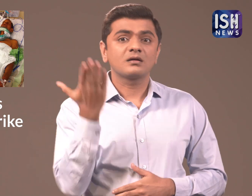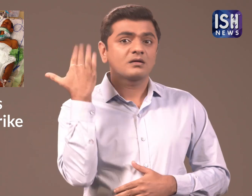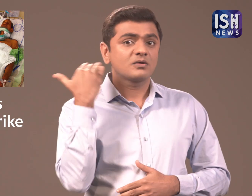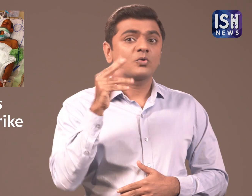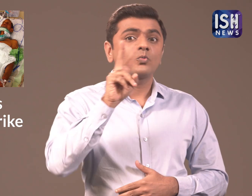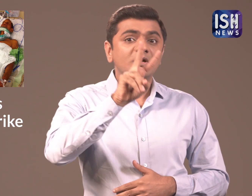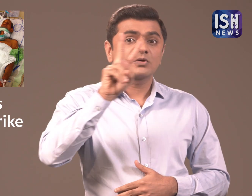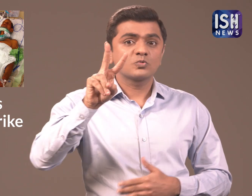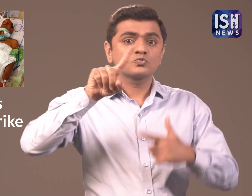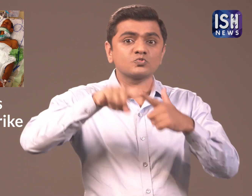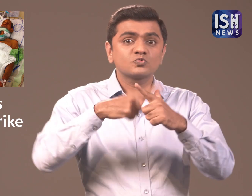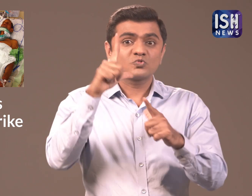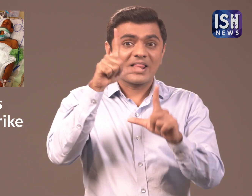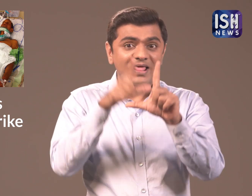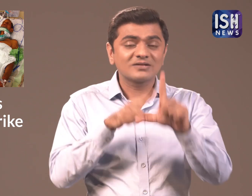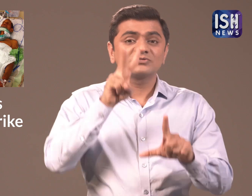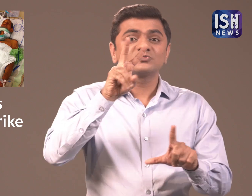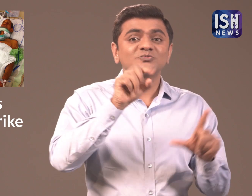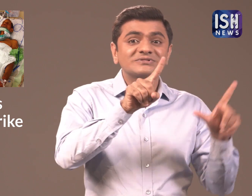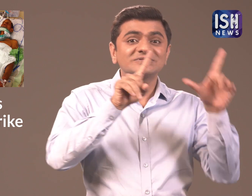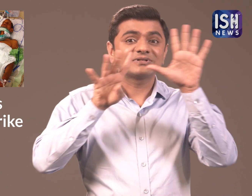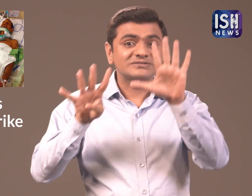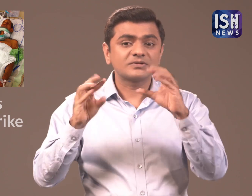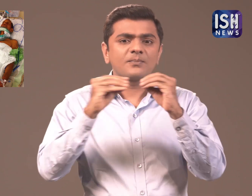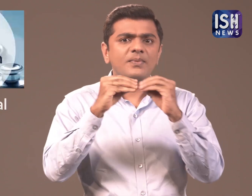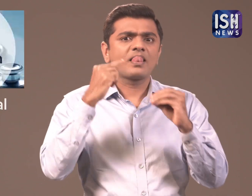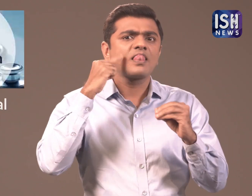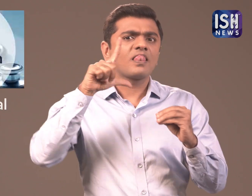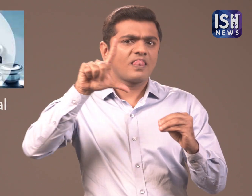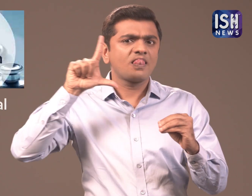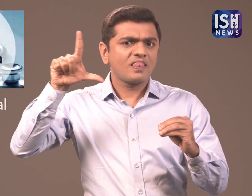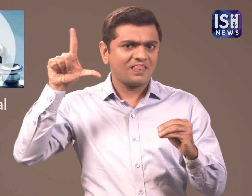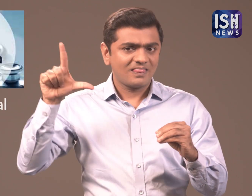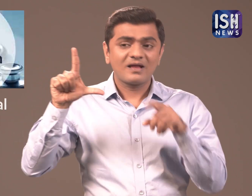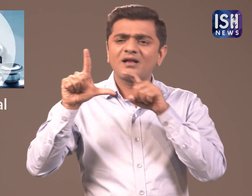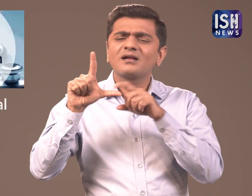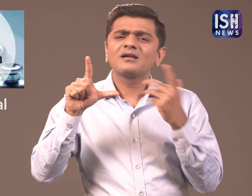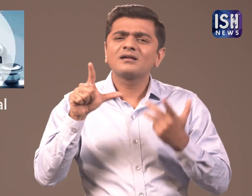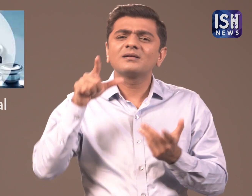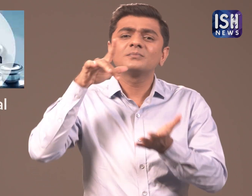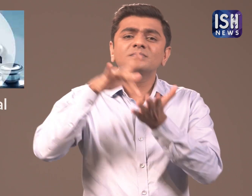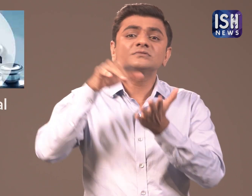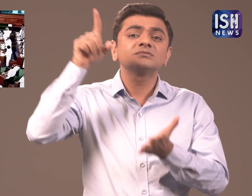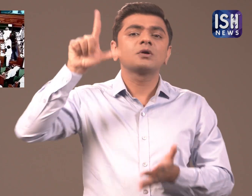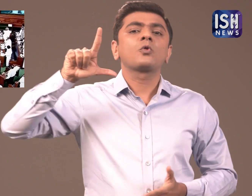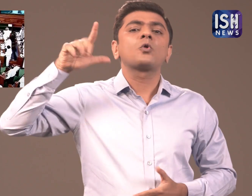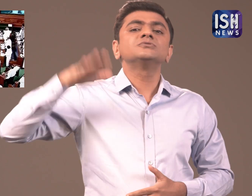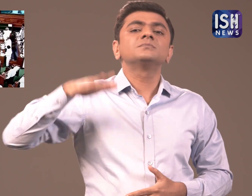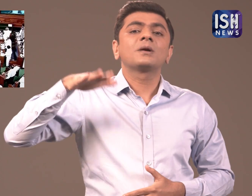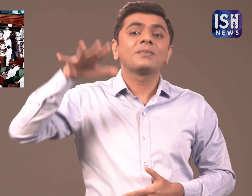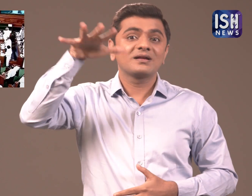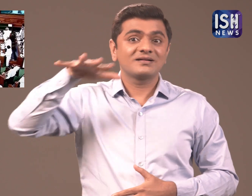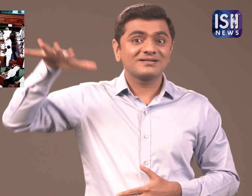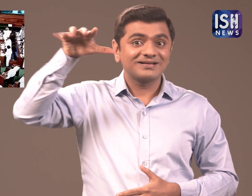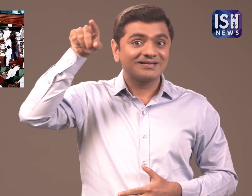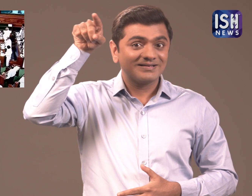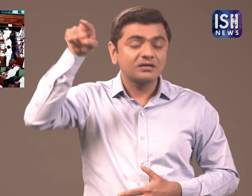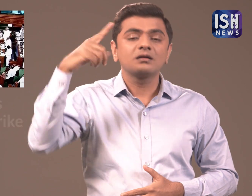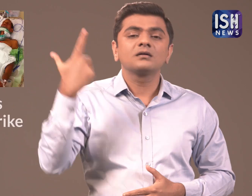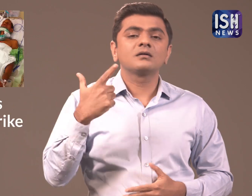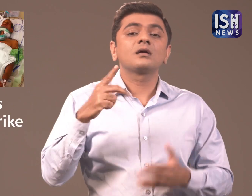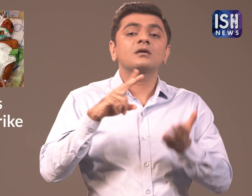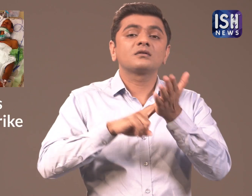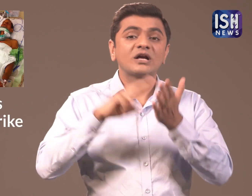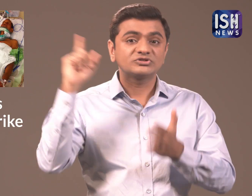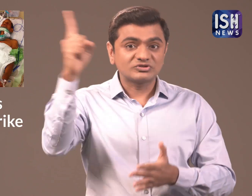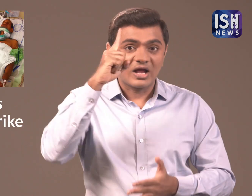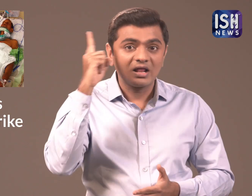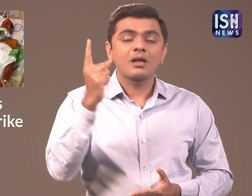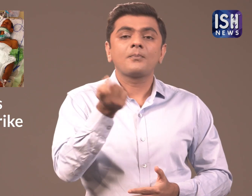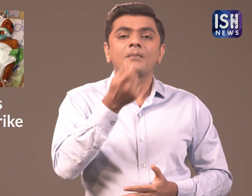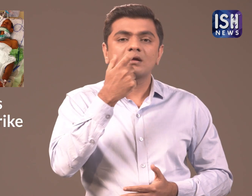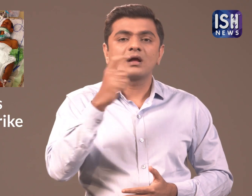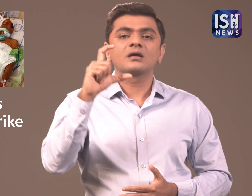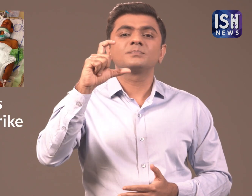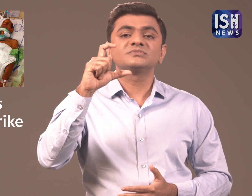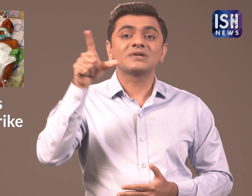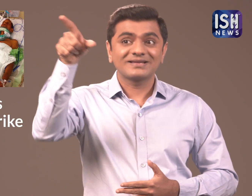Earlier on 22 July 2019, the Lok Sabha passed the National Medical Commission Bill.